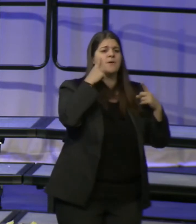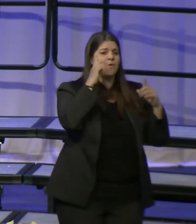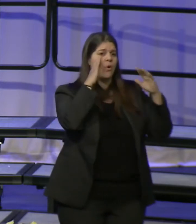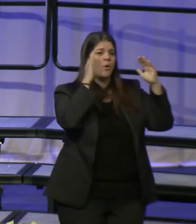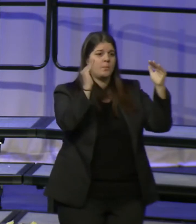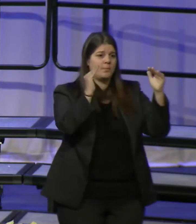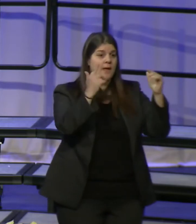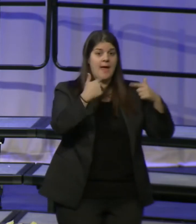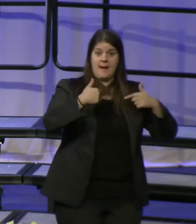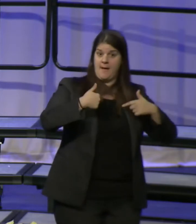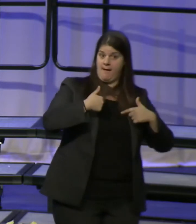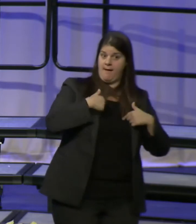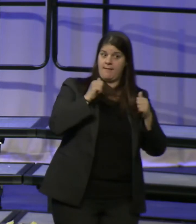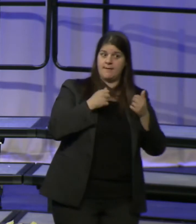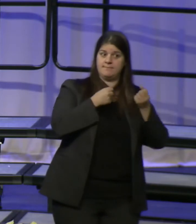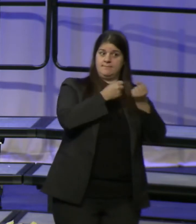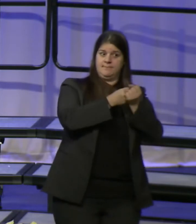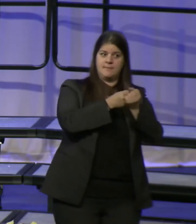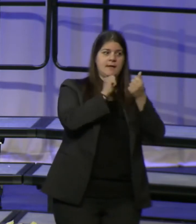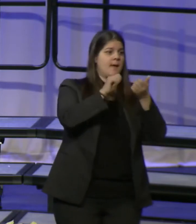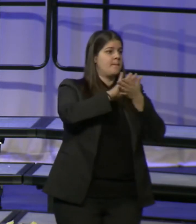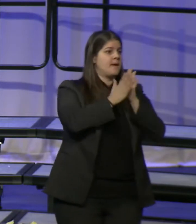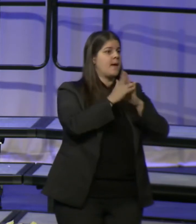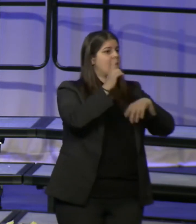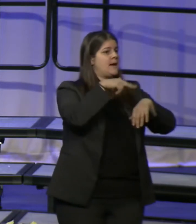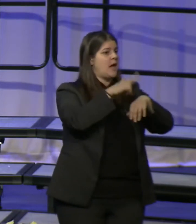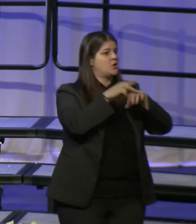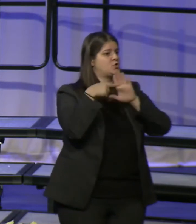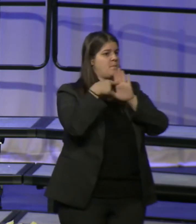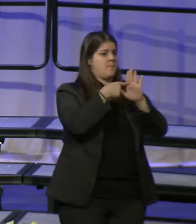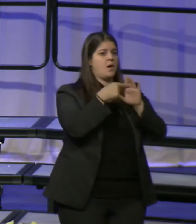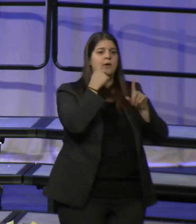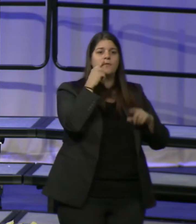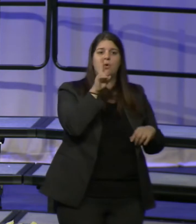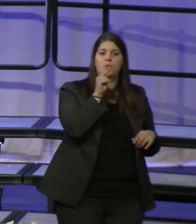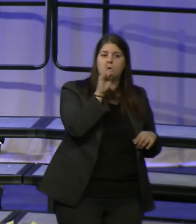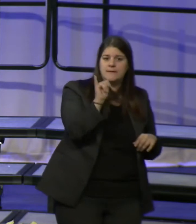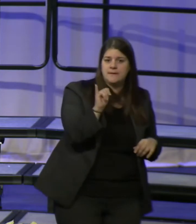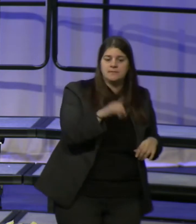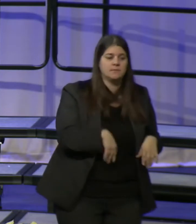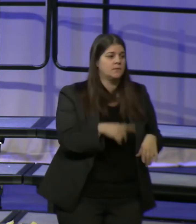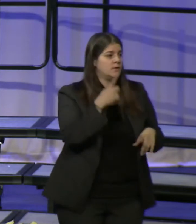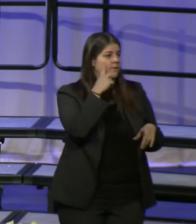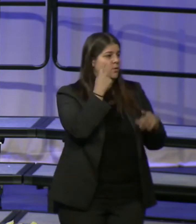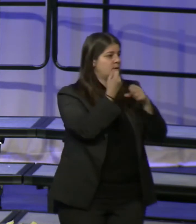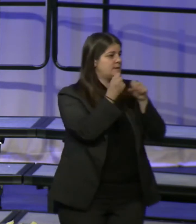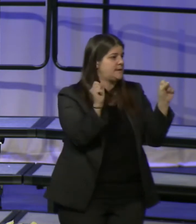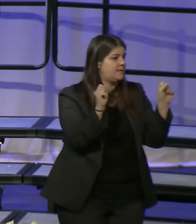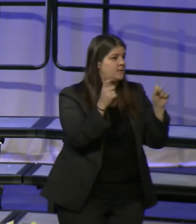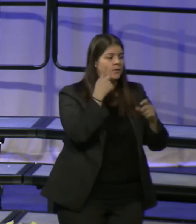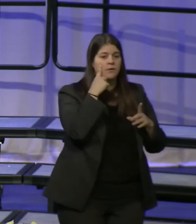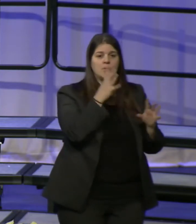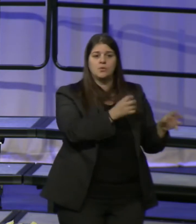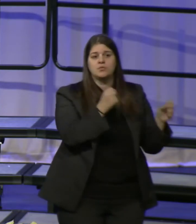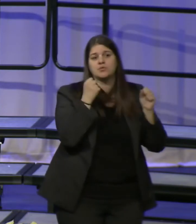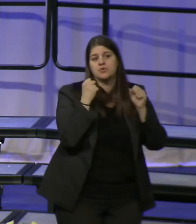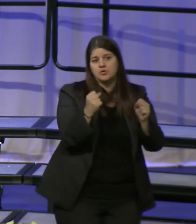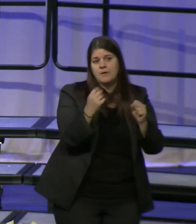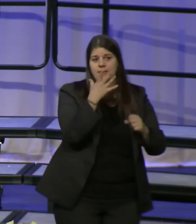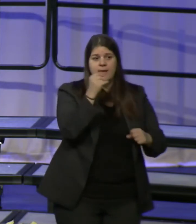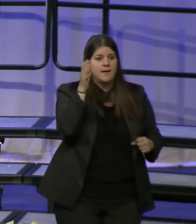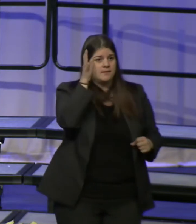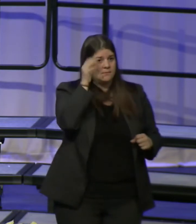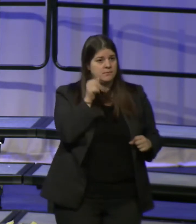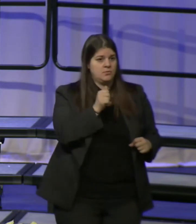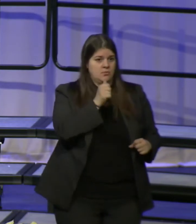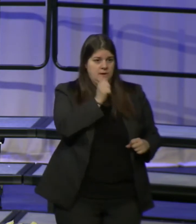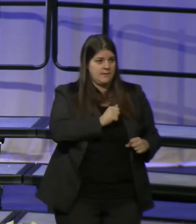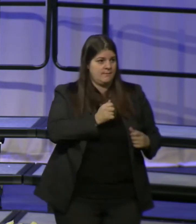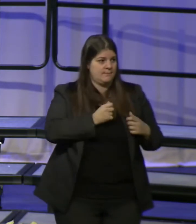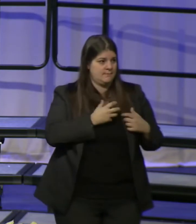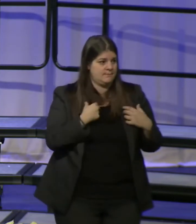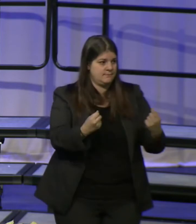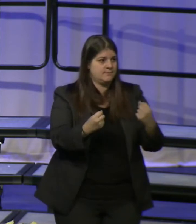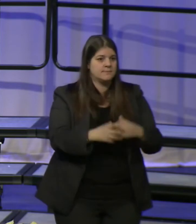will become a national model for unity, safety, strength, and resilience. For every farmer